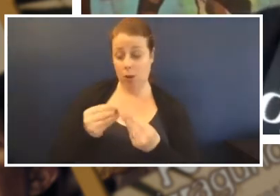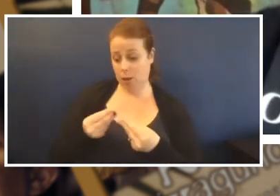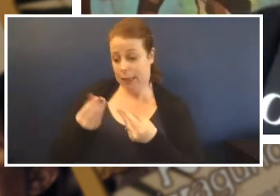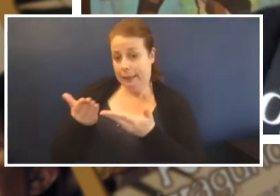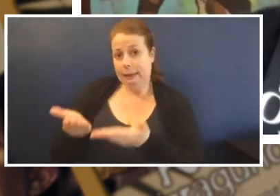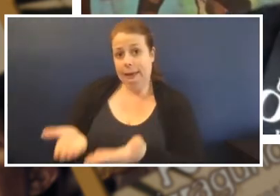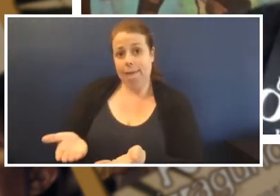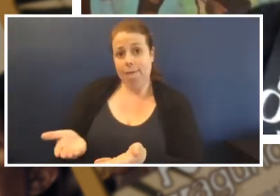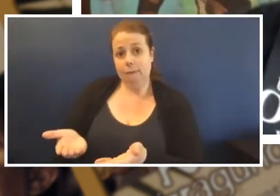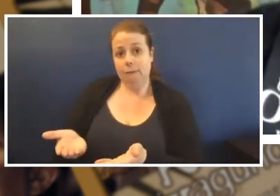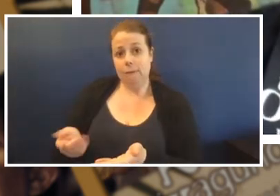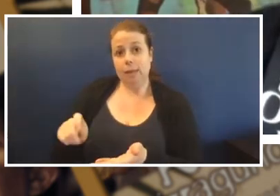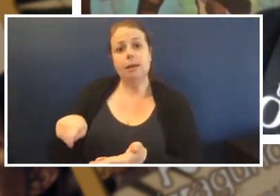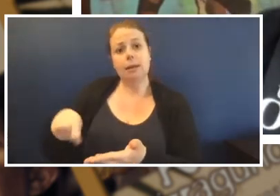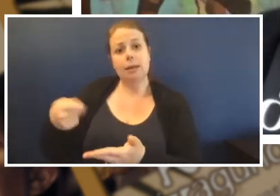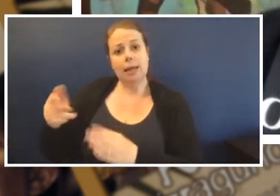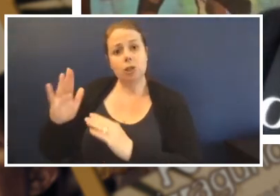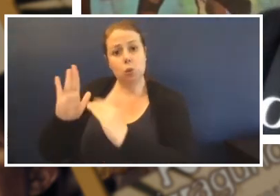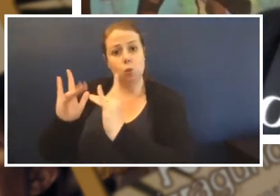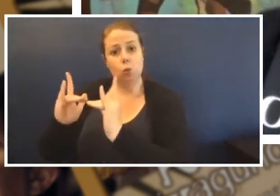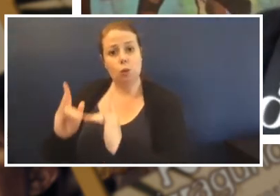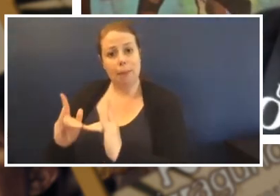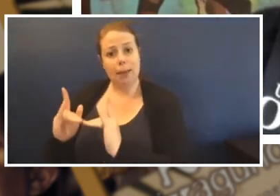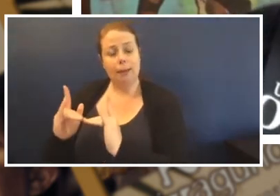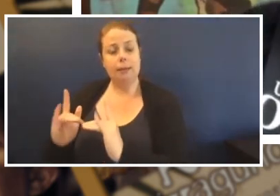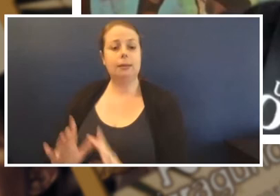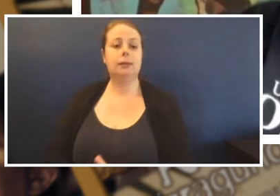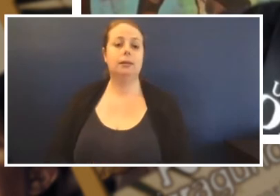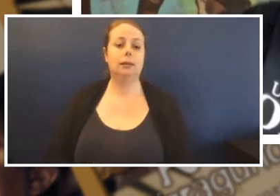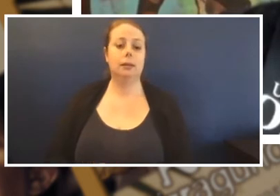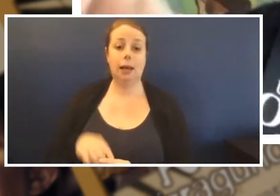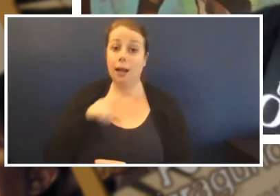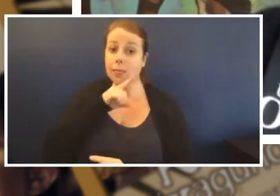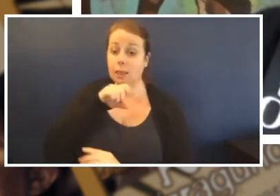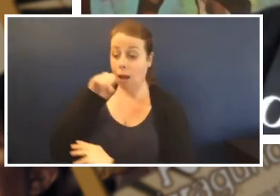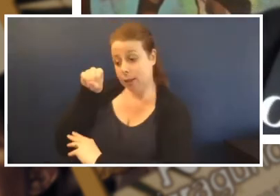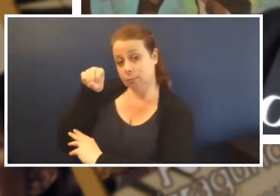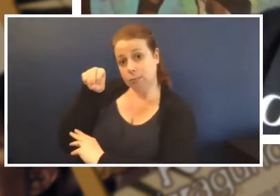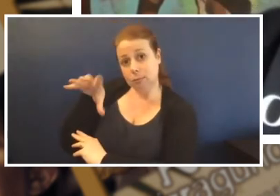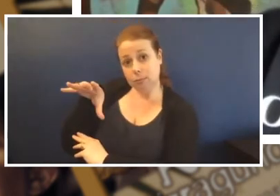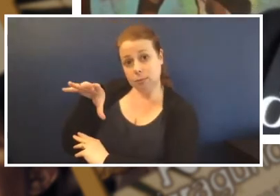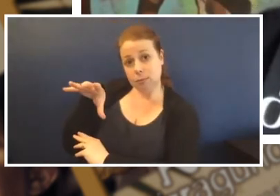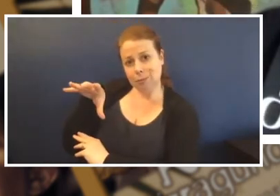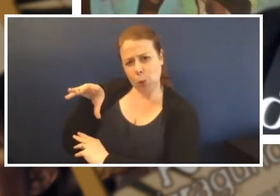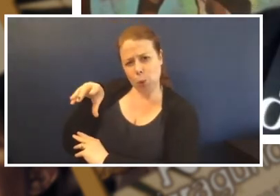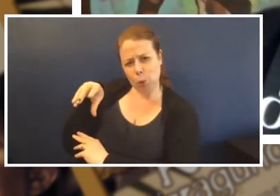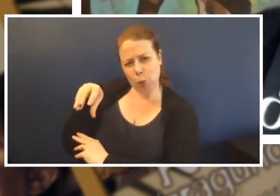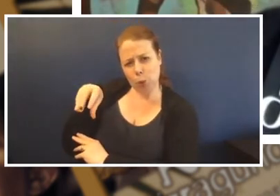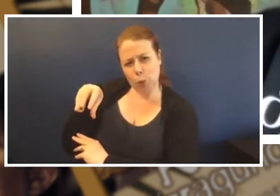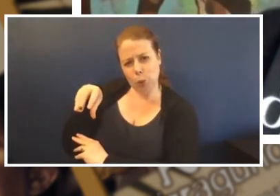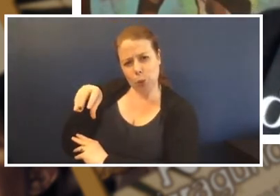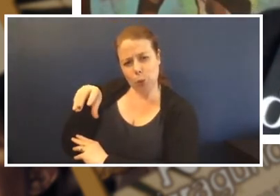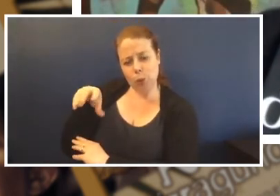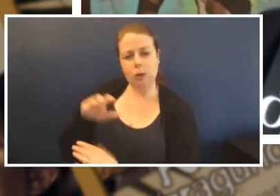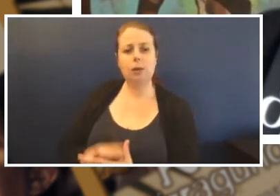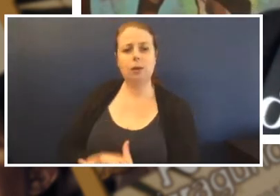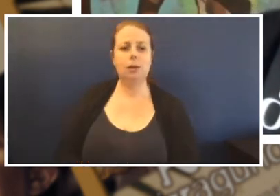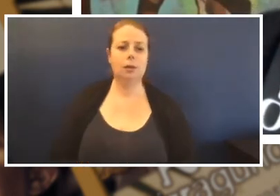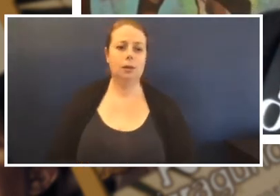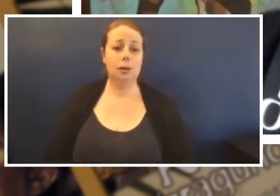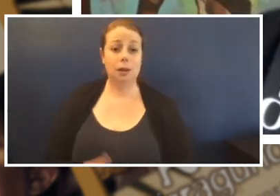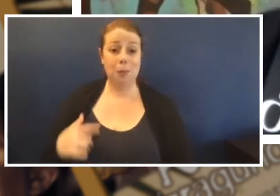beside the bedside with the light on low because the young fellow said, her son said, 'Mum could you